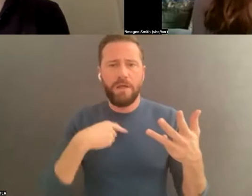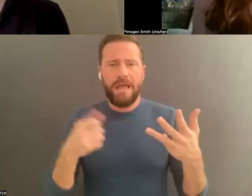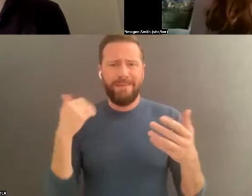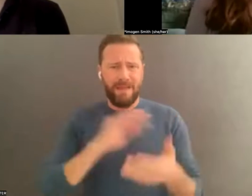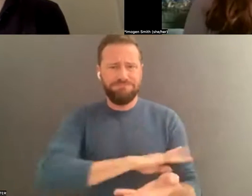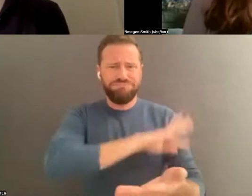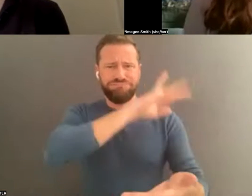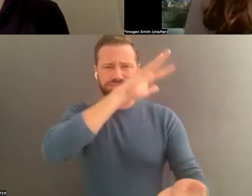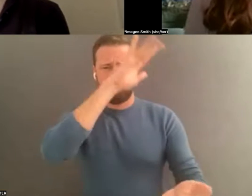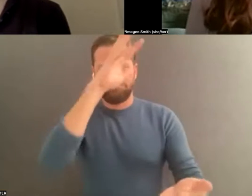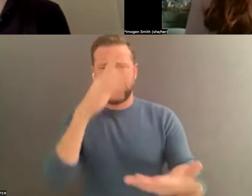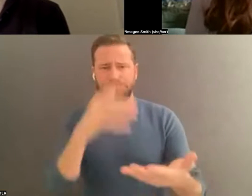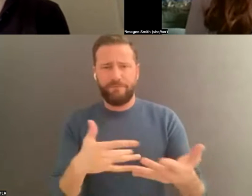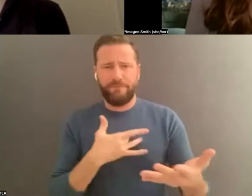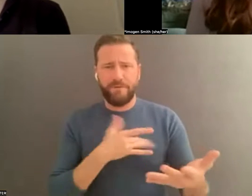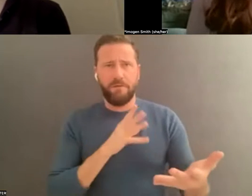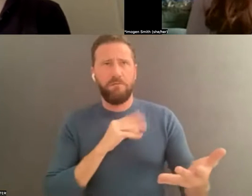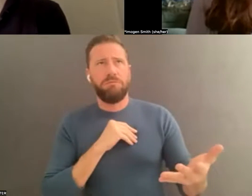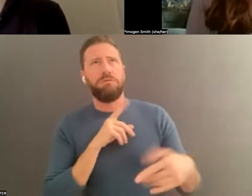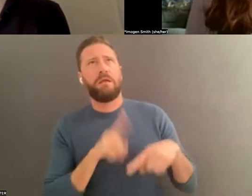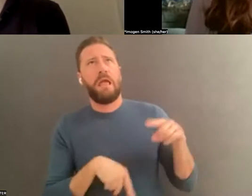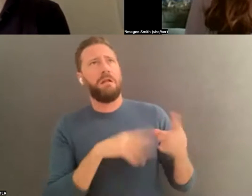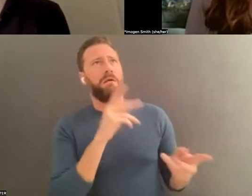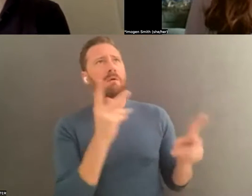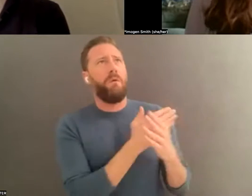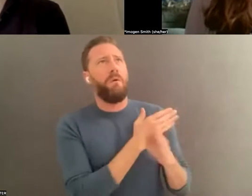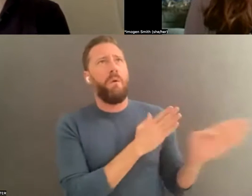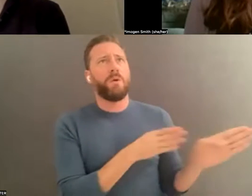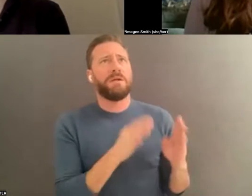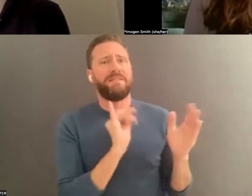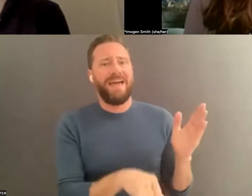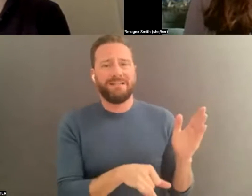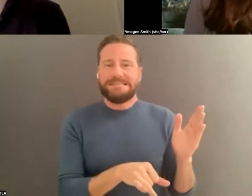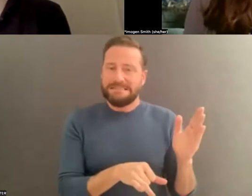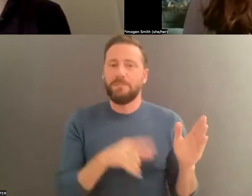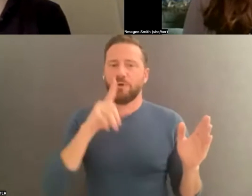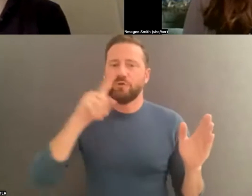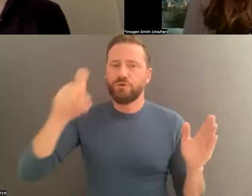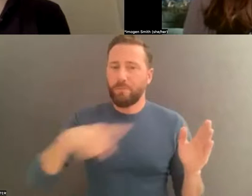daunting to start going through it. But taking time to go through those to ensure that those materials are safe